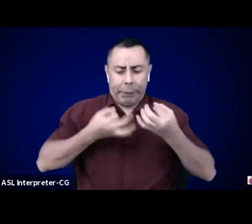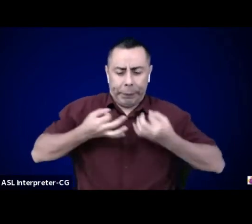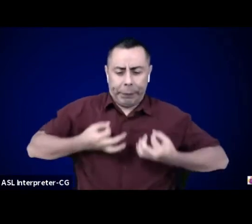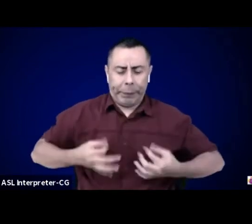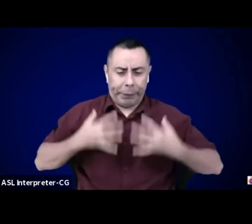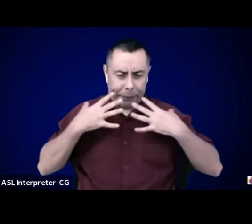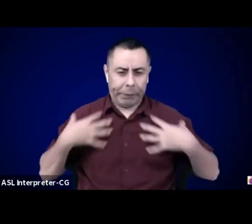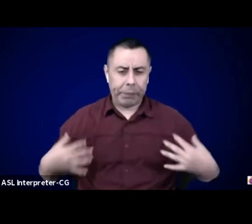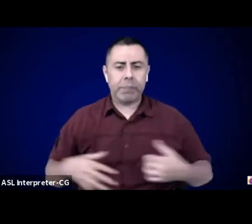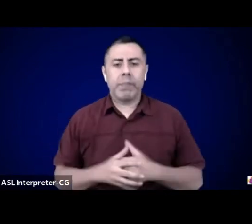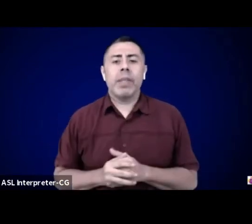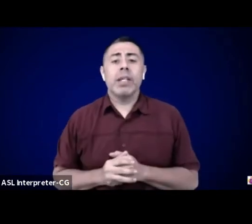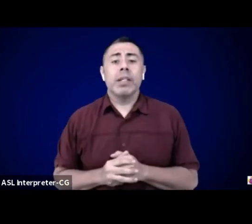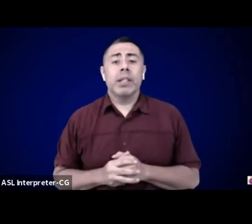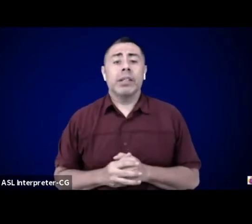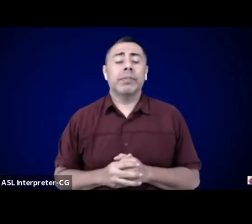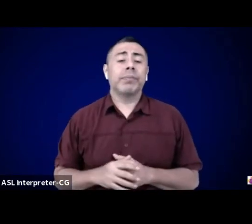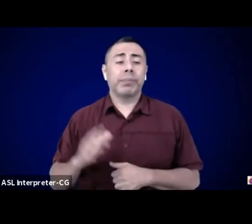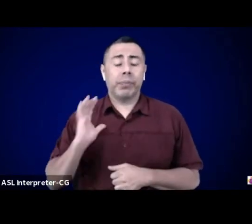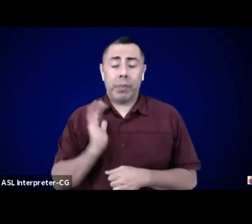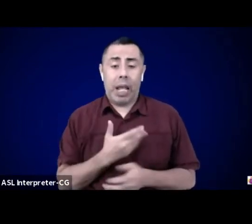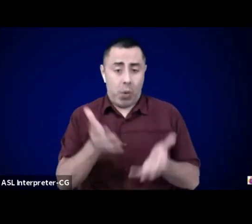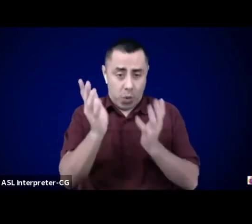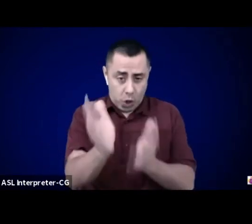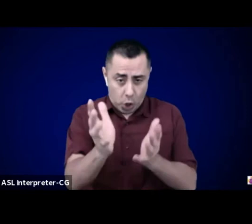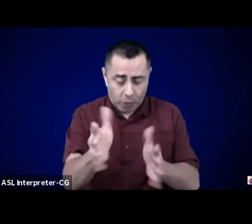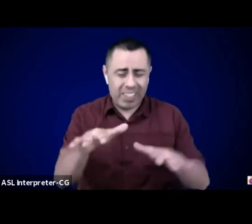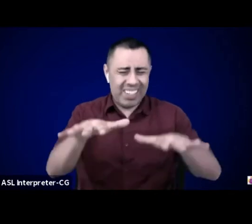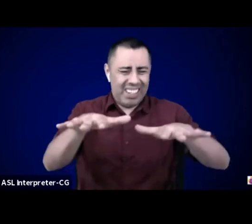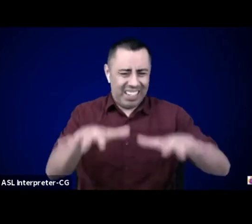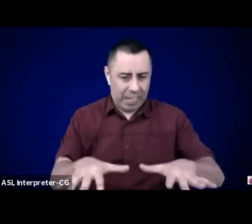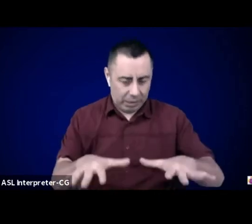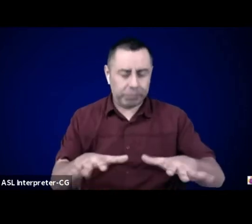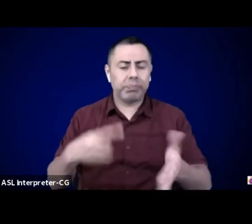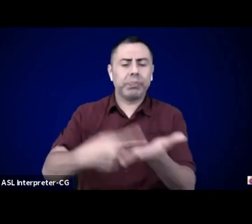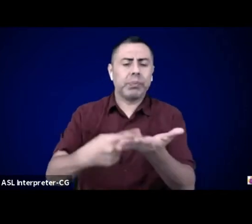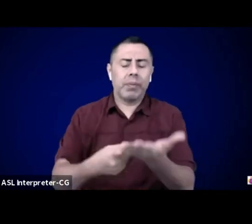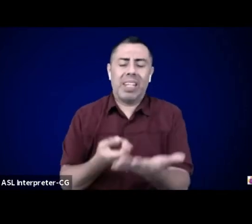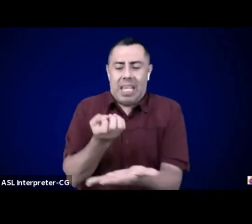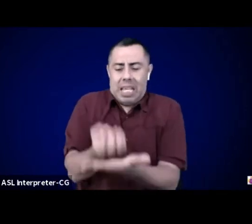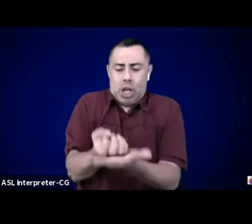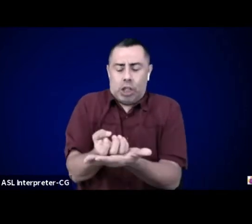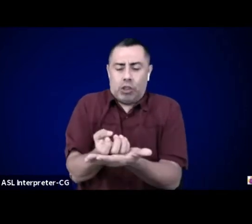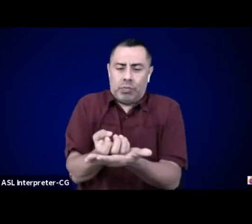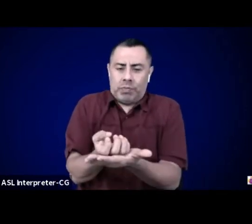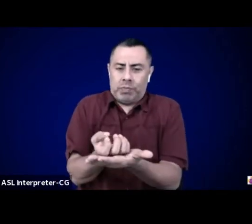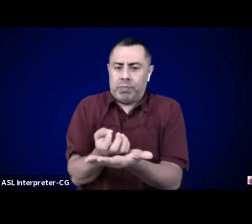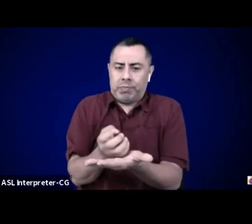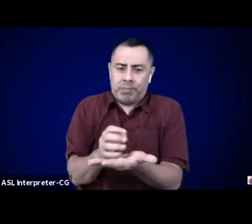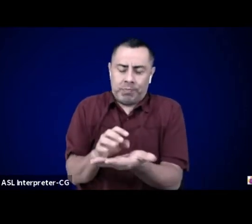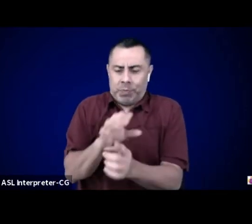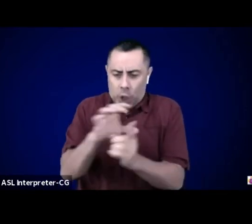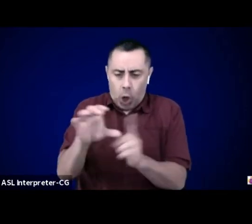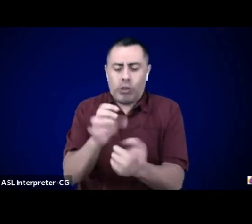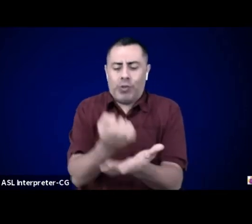All of our ancestors have come to combine. They need to imagine. They need to dream.